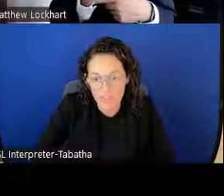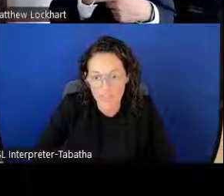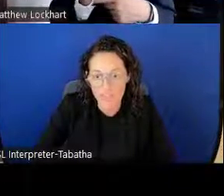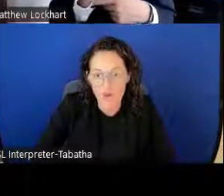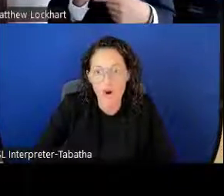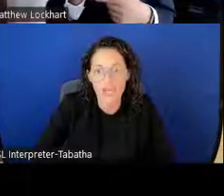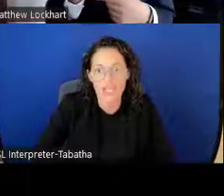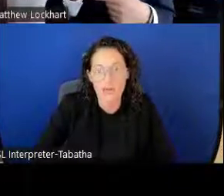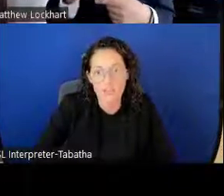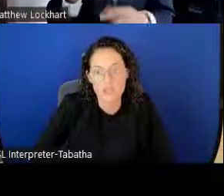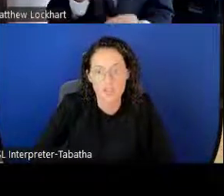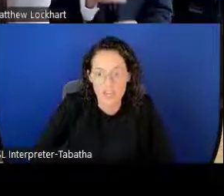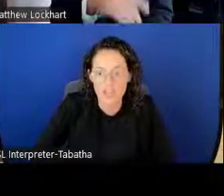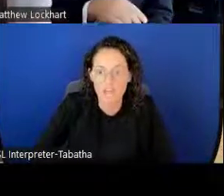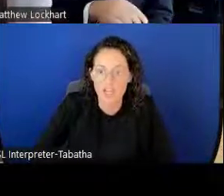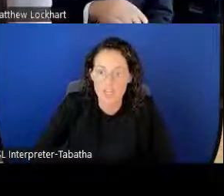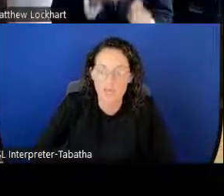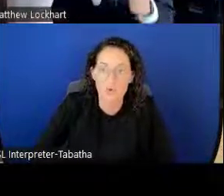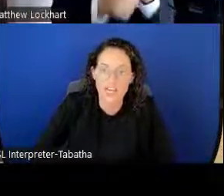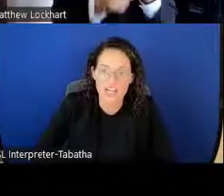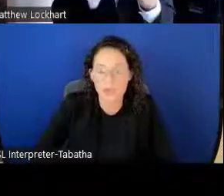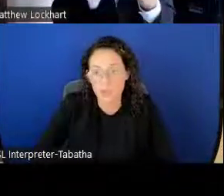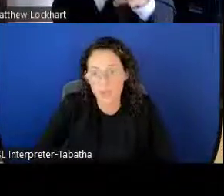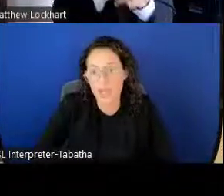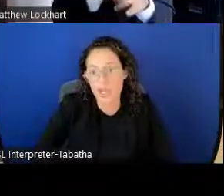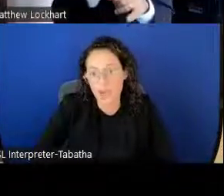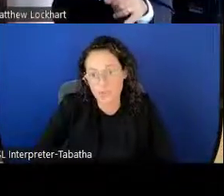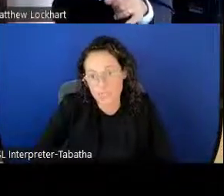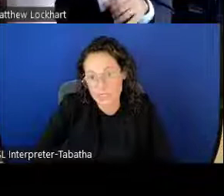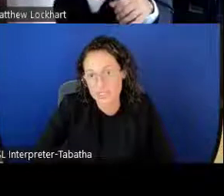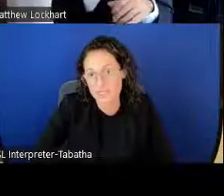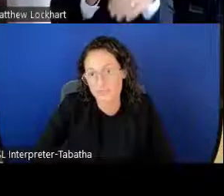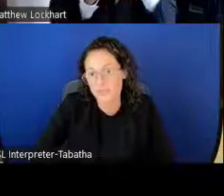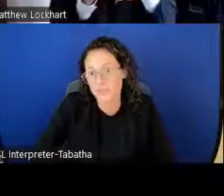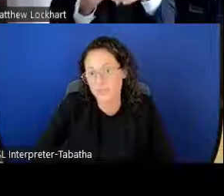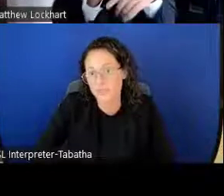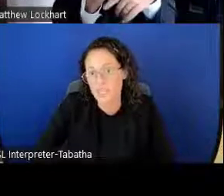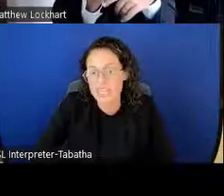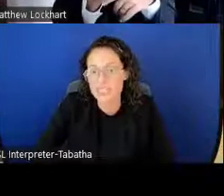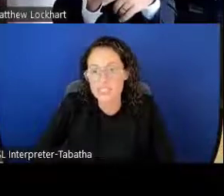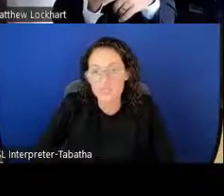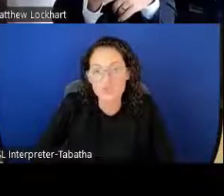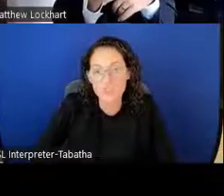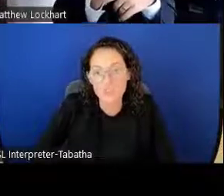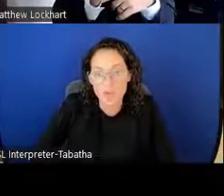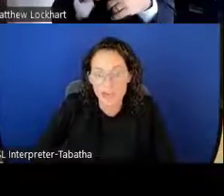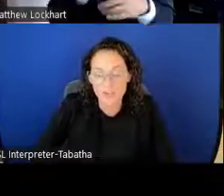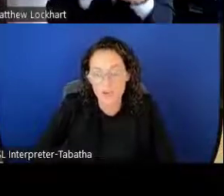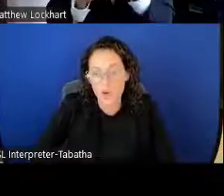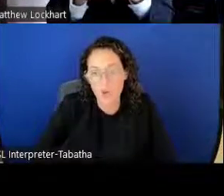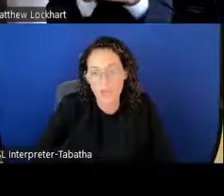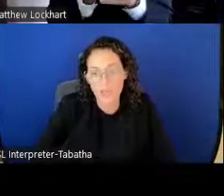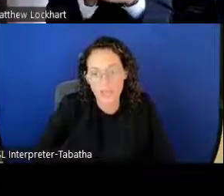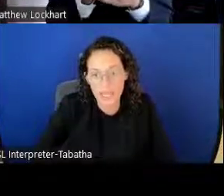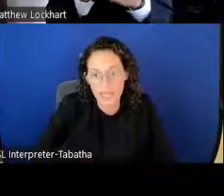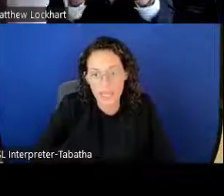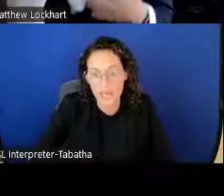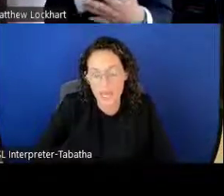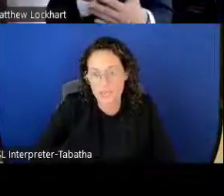and they are allowed to provide funds for Extramural LRPs. Institutes do have their own allocated amounts